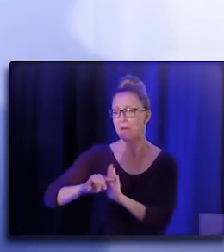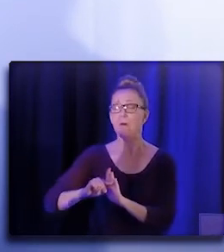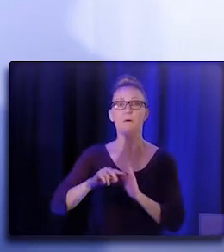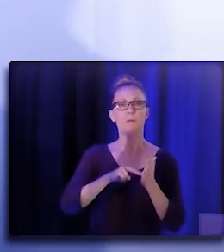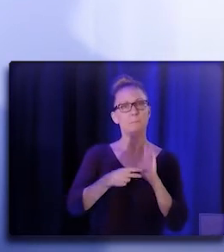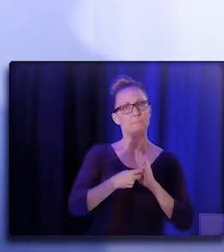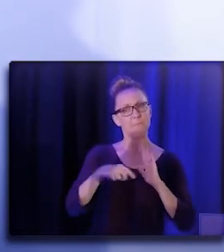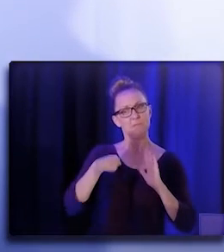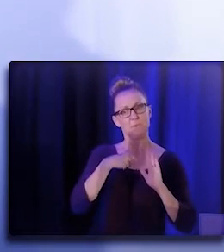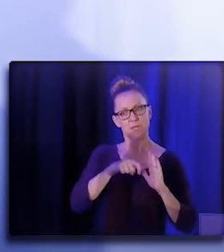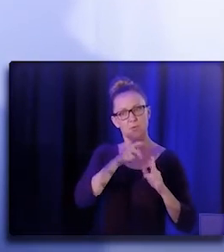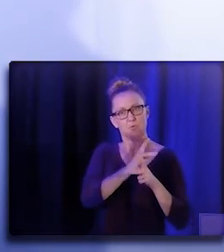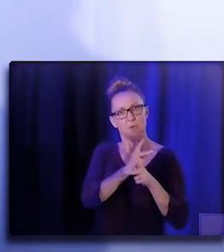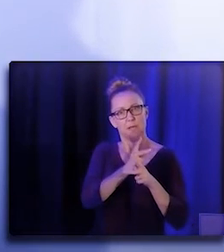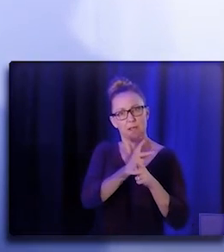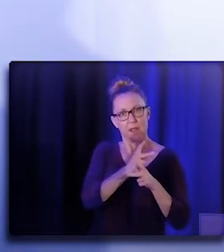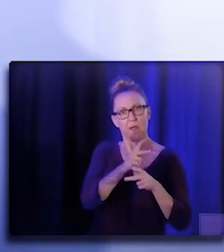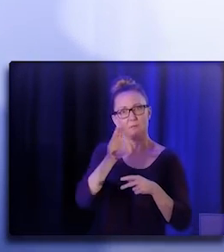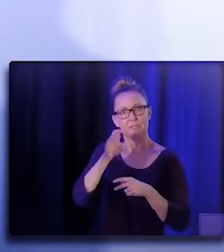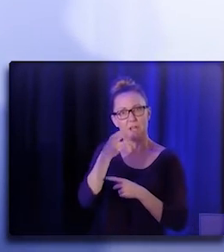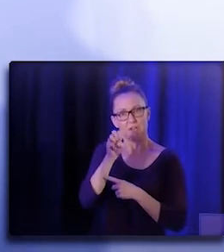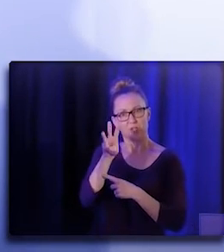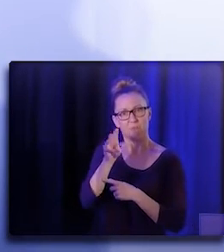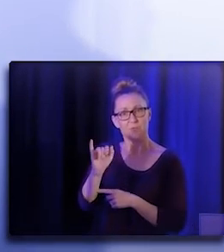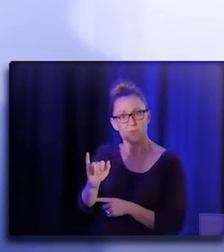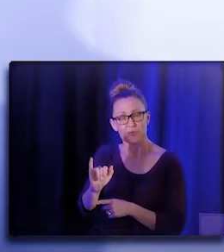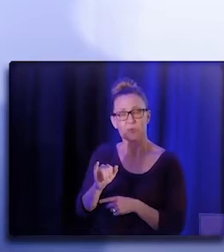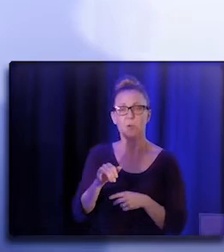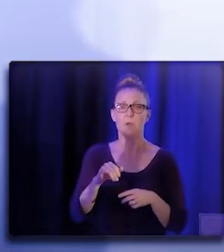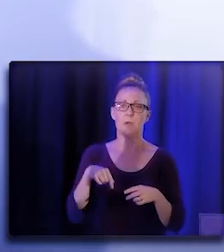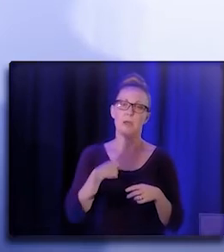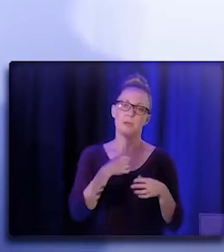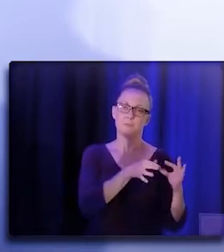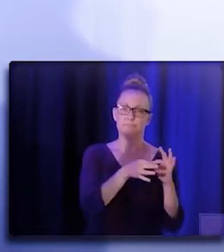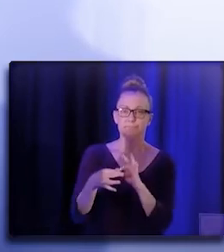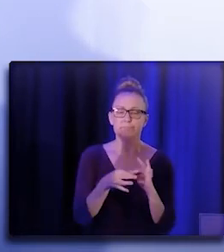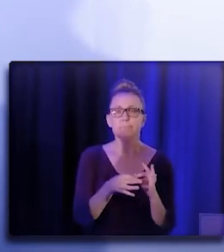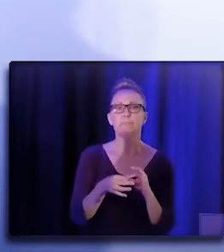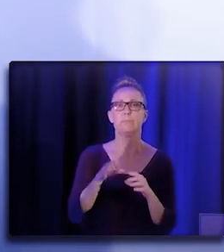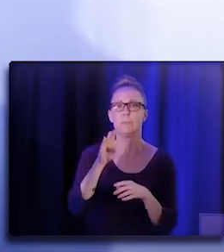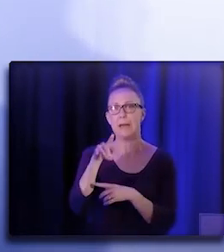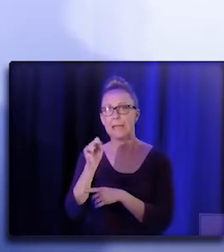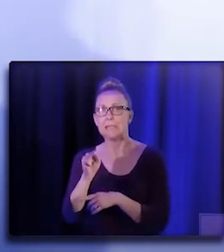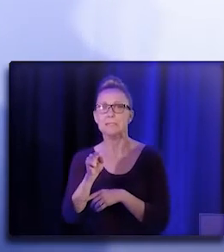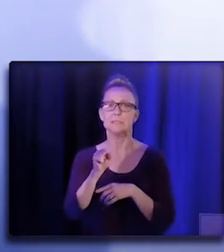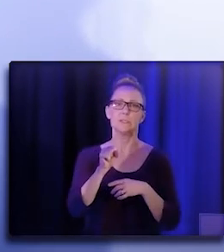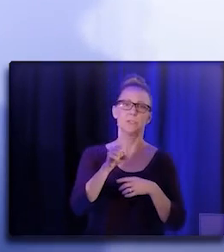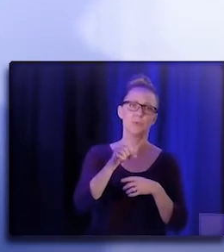While we bridge those gaps and barriers and biases, you know, sometimes those scars open up, sometimes I bleed.